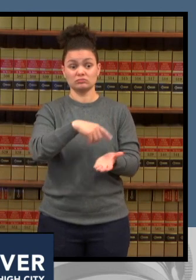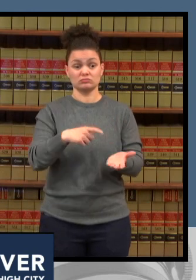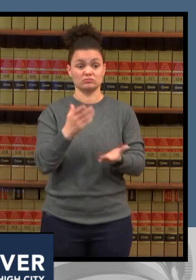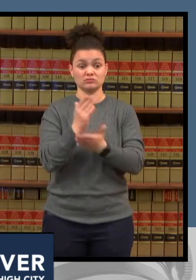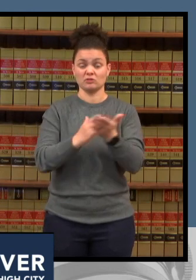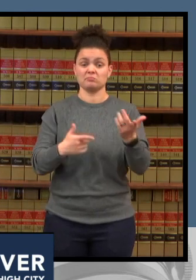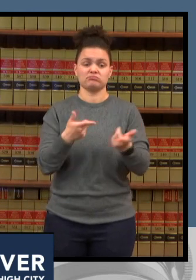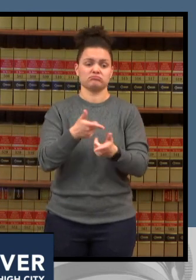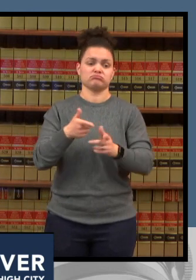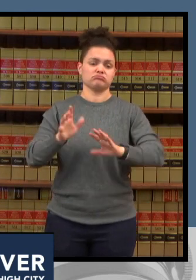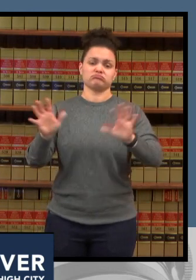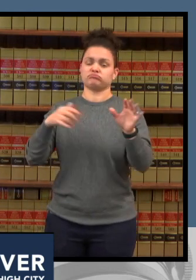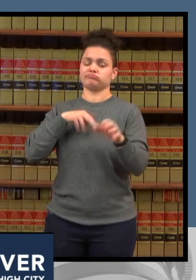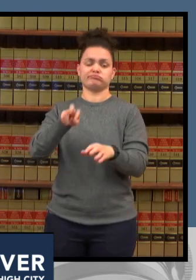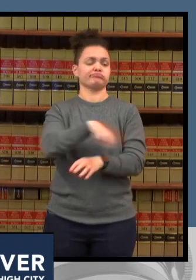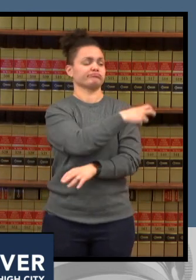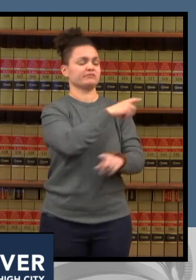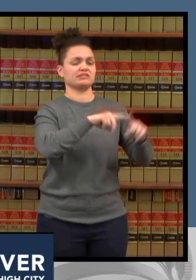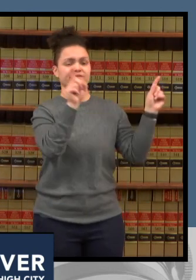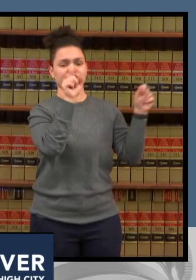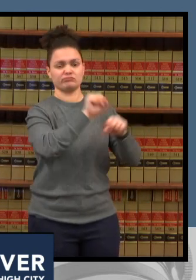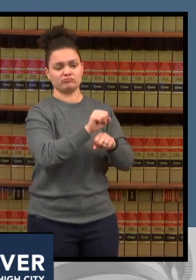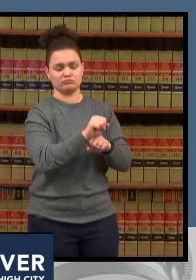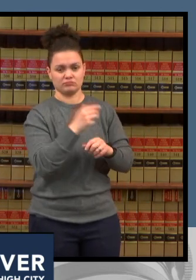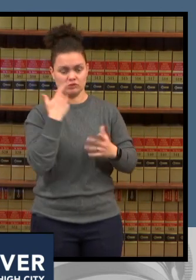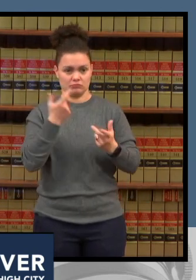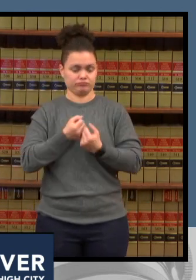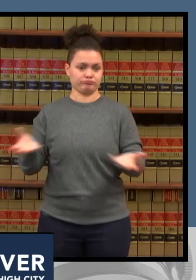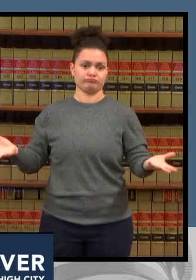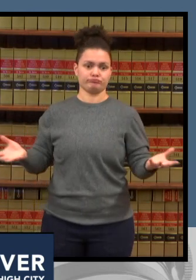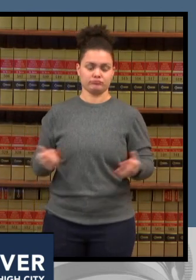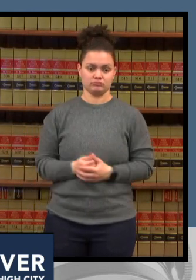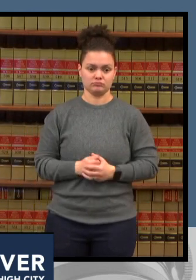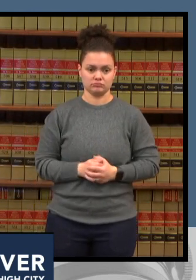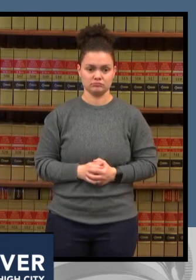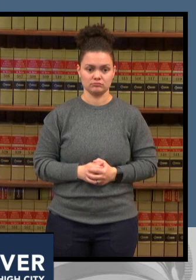dr price and i obviously we want to hear from dr brumbaugh and kathy howell on this but